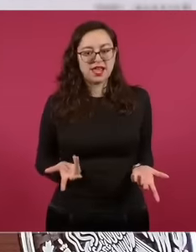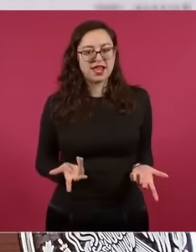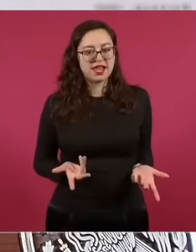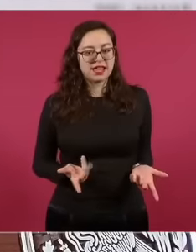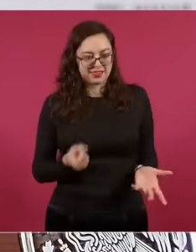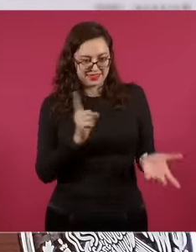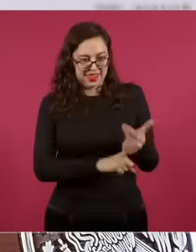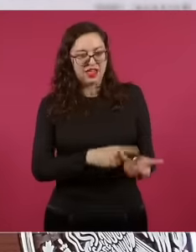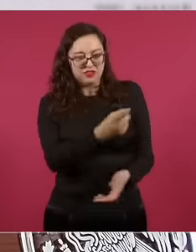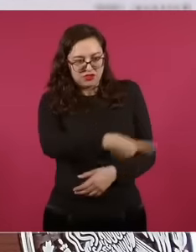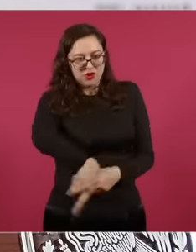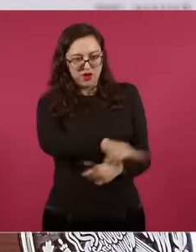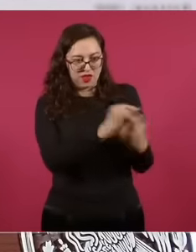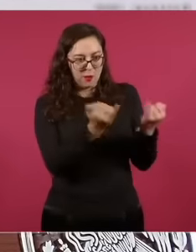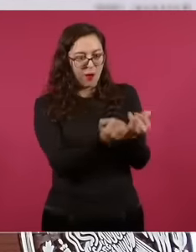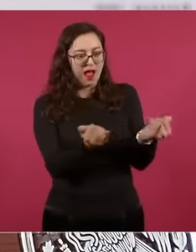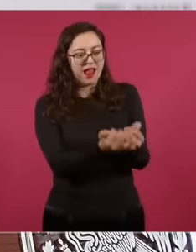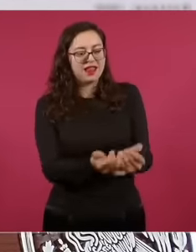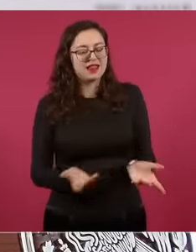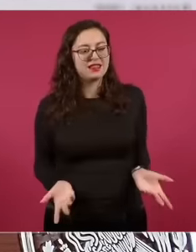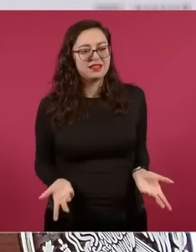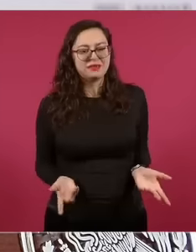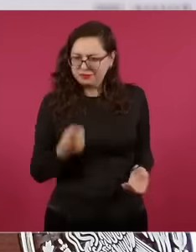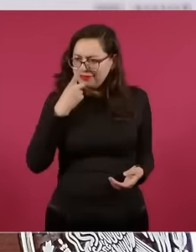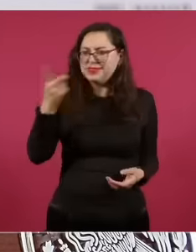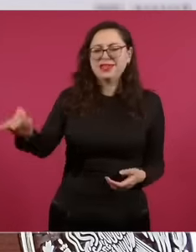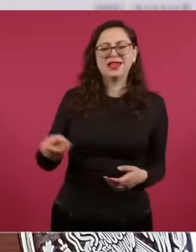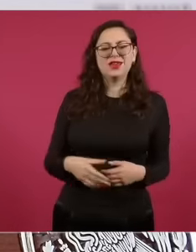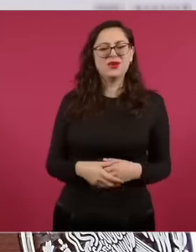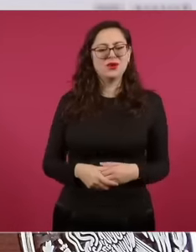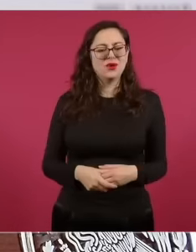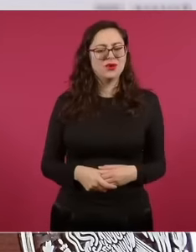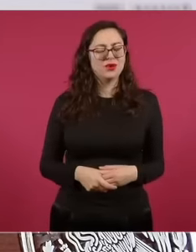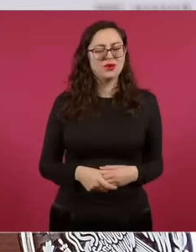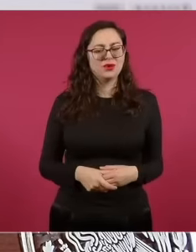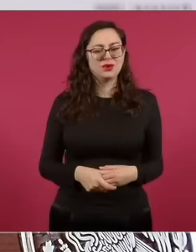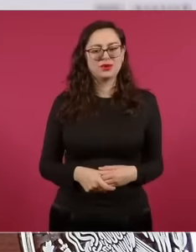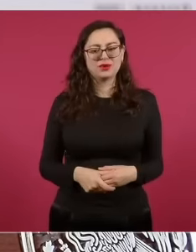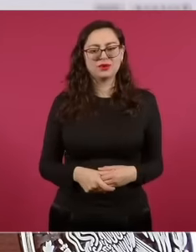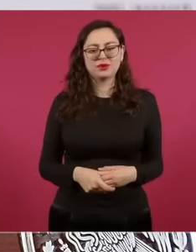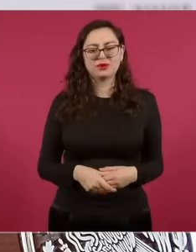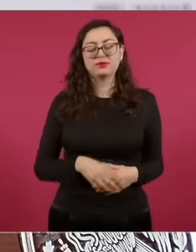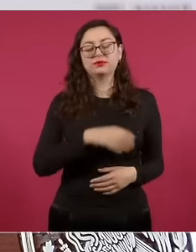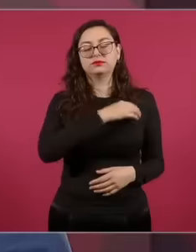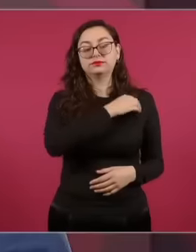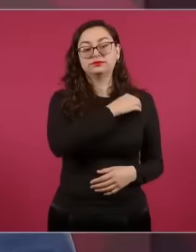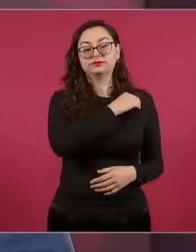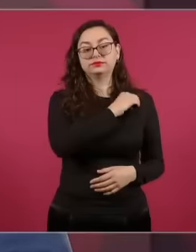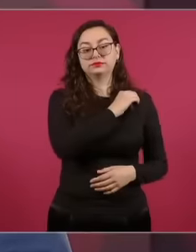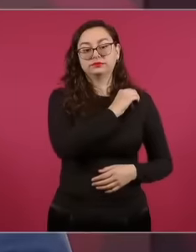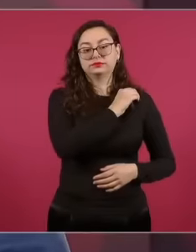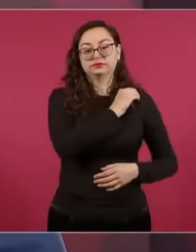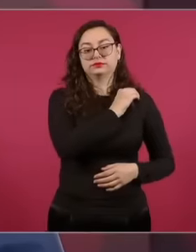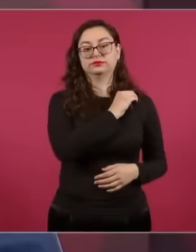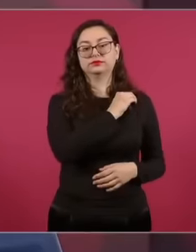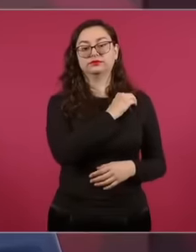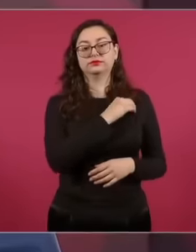corruption it is time for